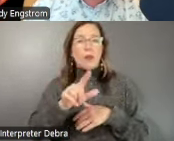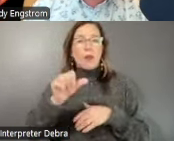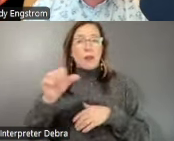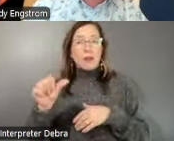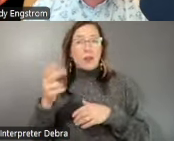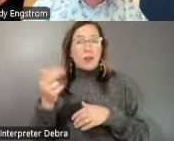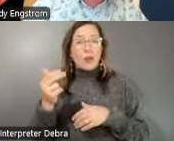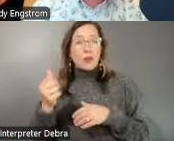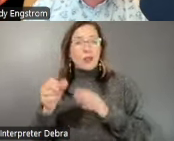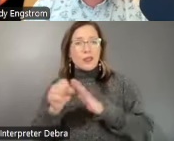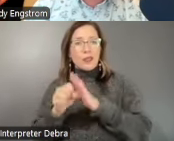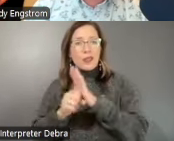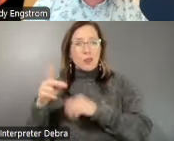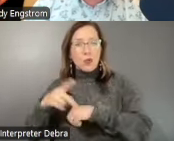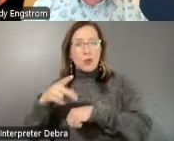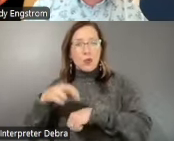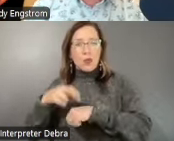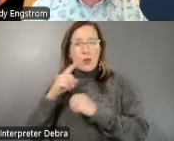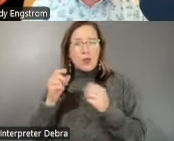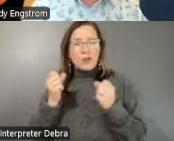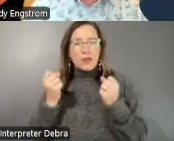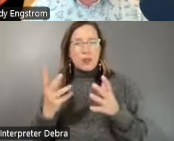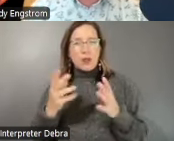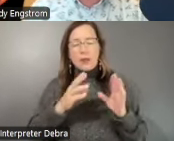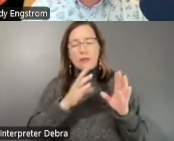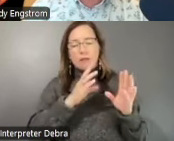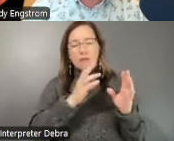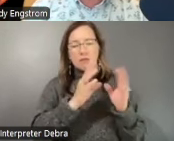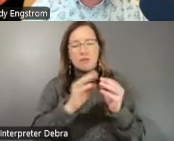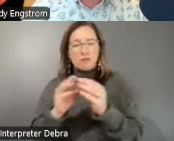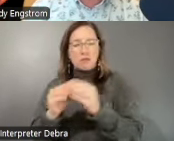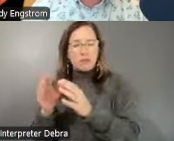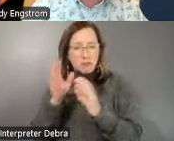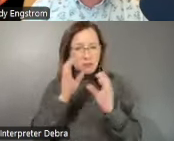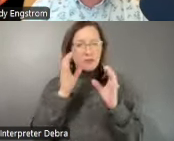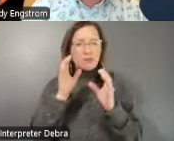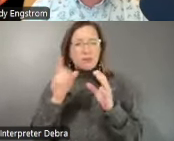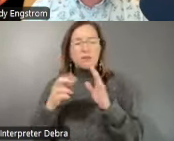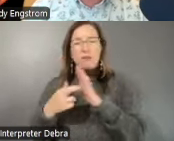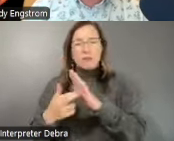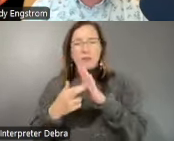a series of listening sessions. Participants represented LAAs within local government and